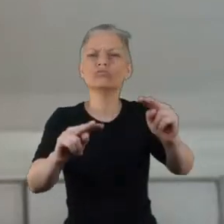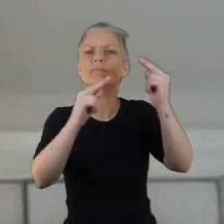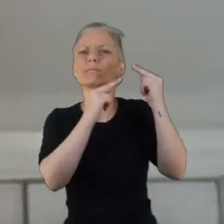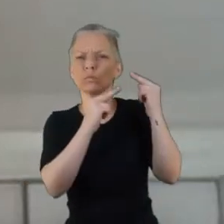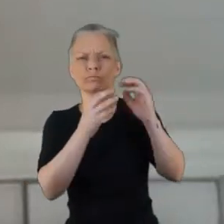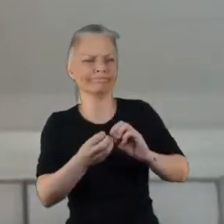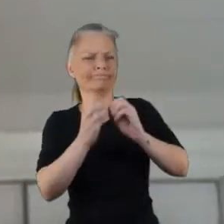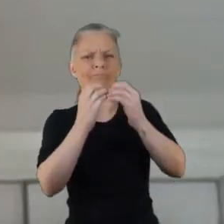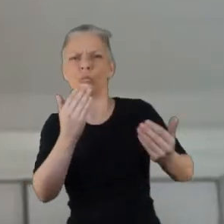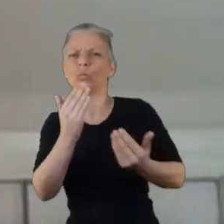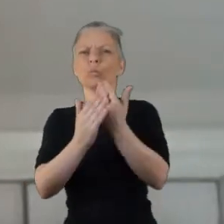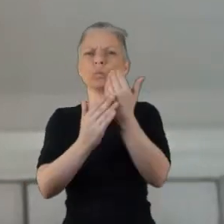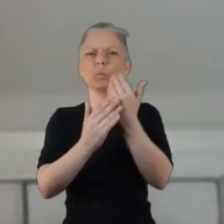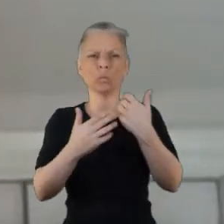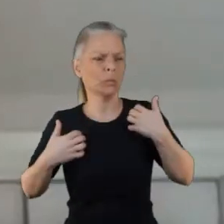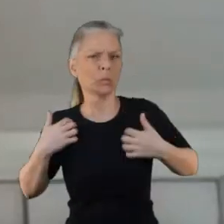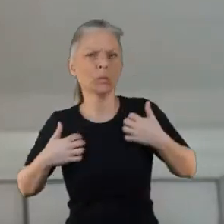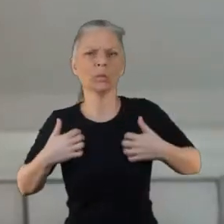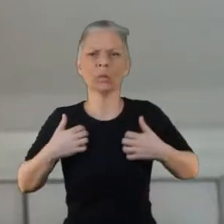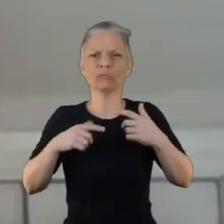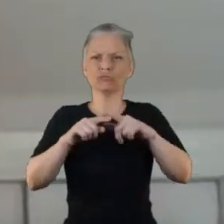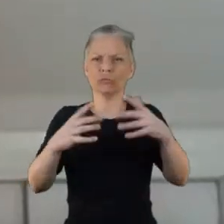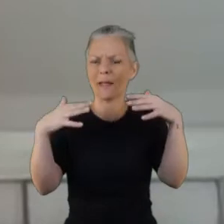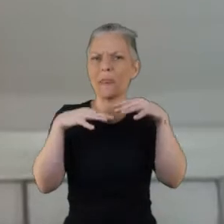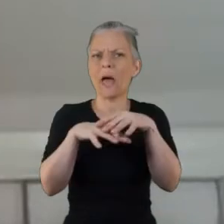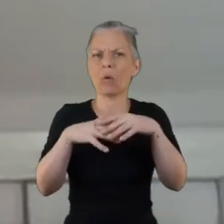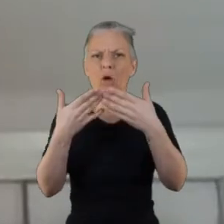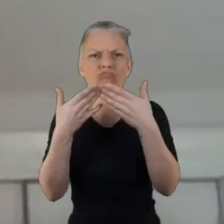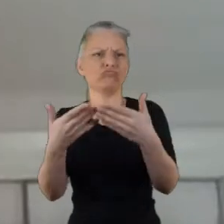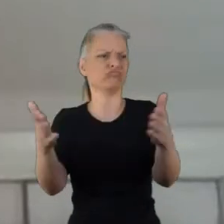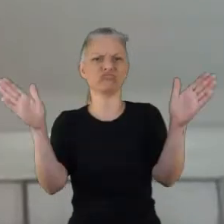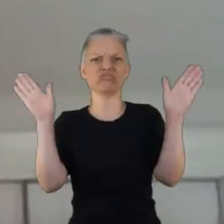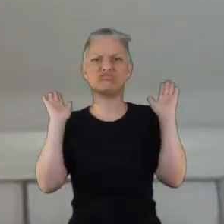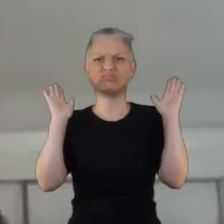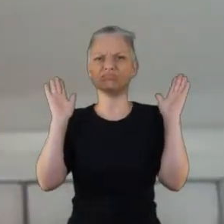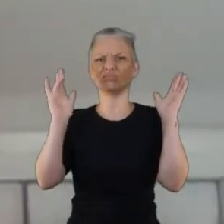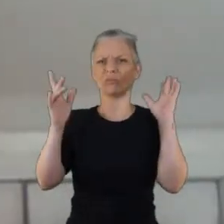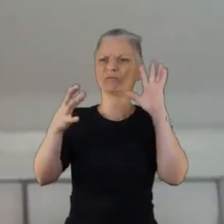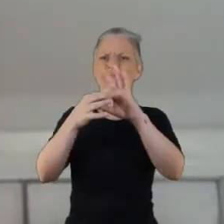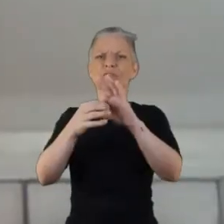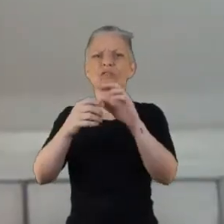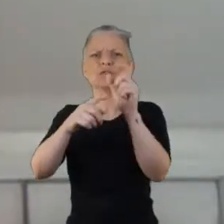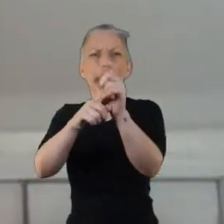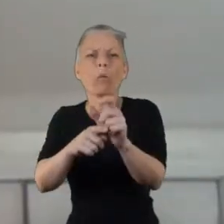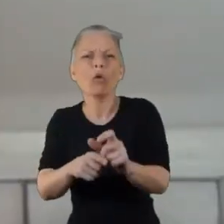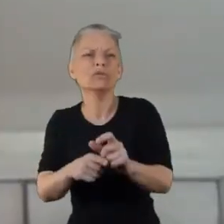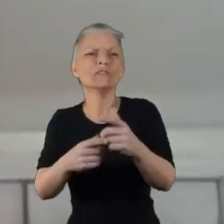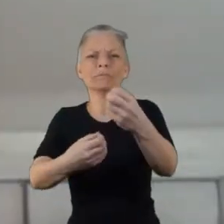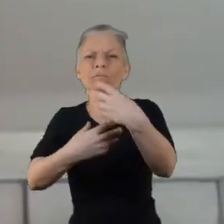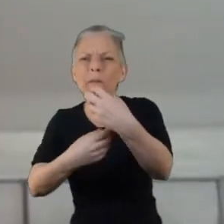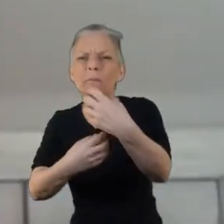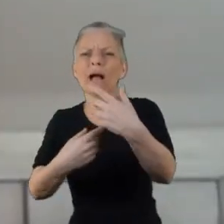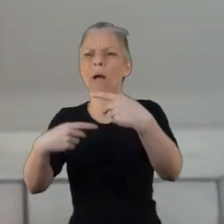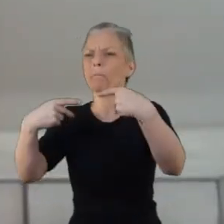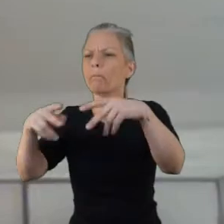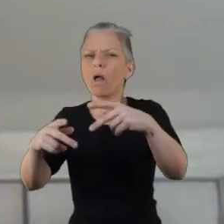as wide as we could in terms of getting feedback about what that pathway might look like.